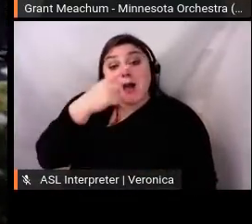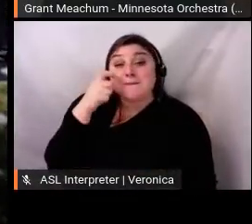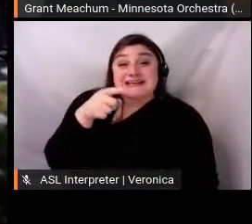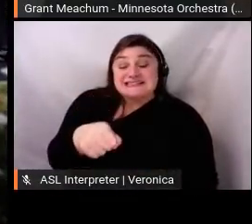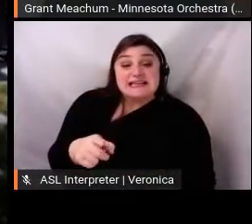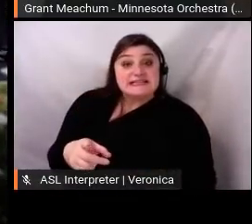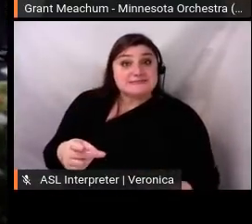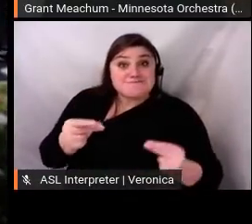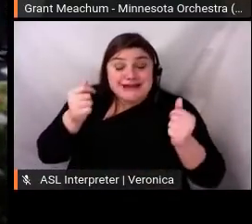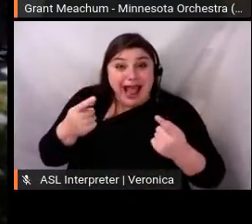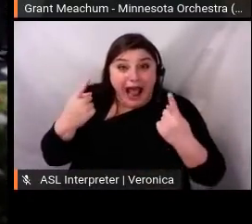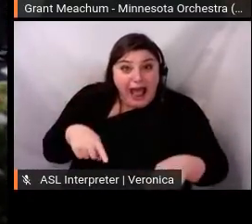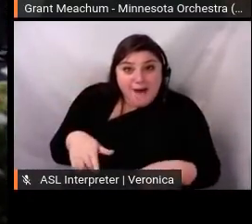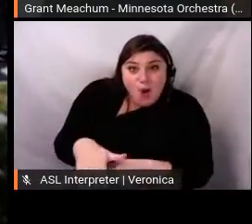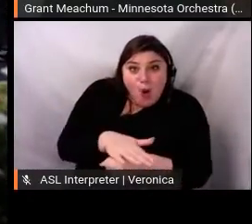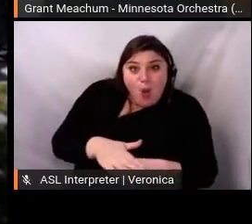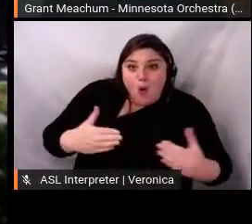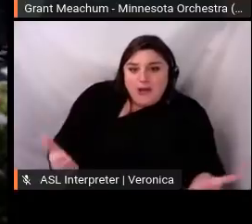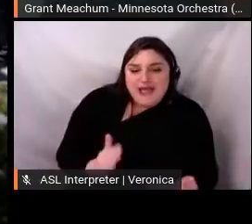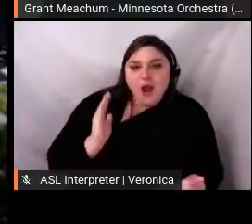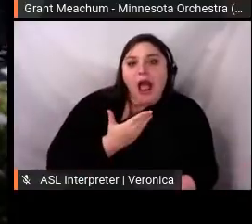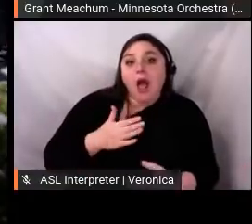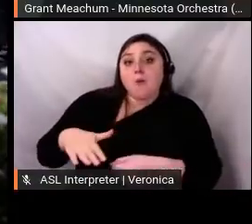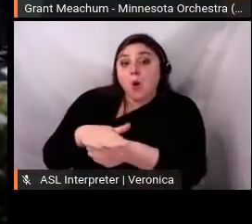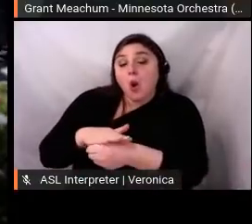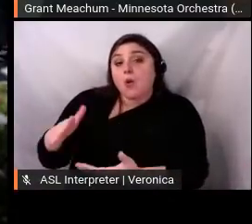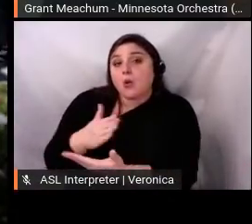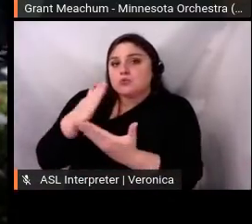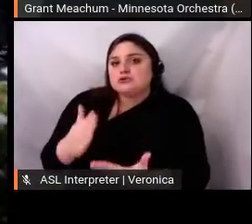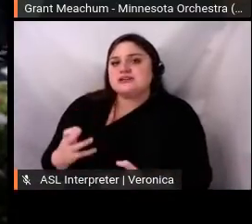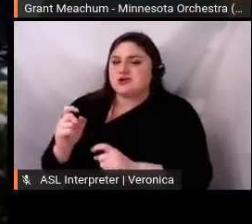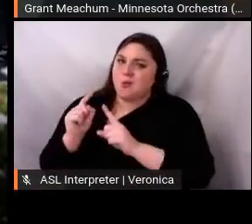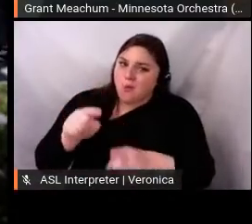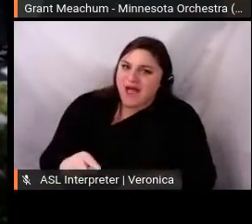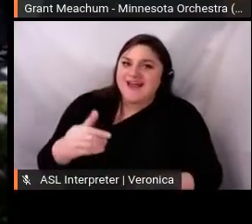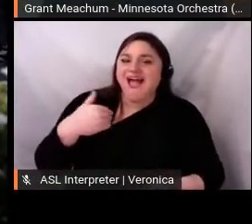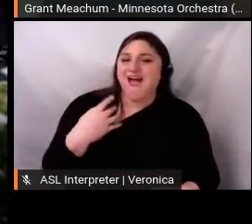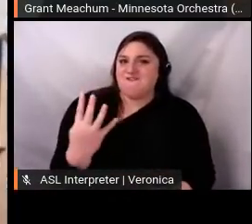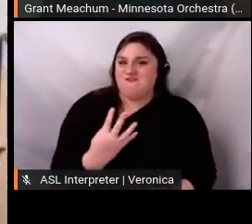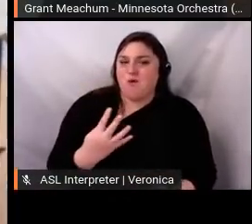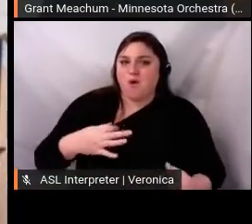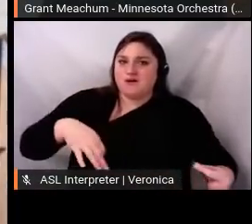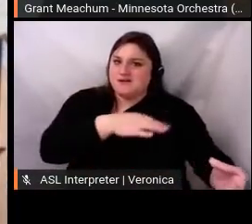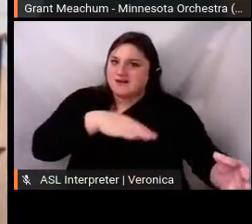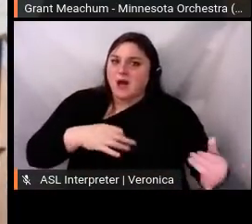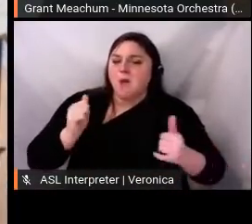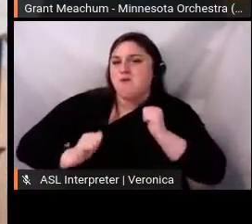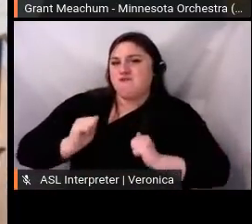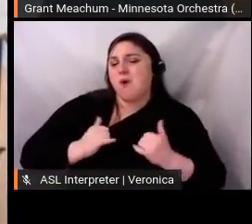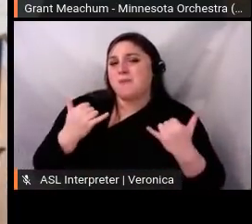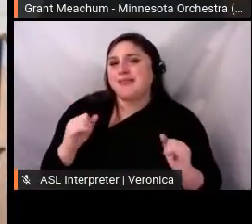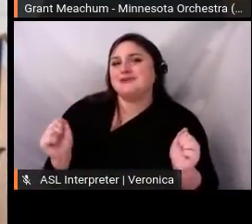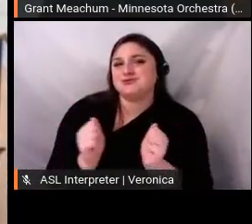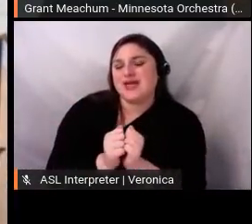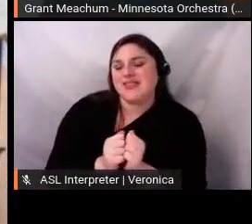response in the form of a string quartet. It was important to present as an acknowledgement that we, the Minnesota Orchestra, are part of